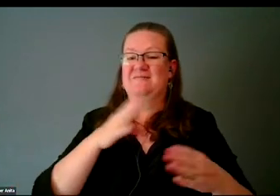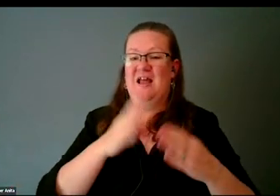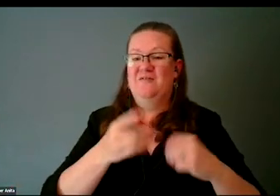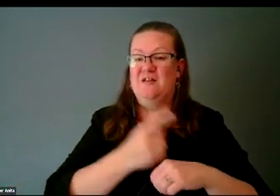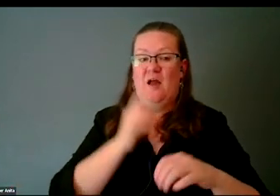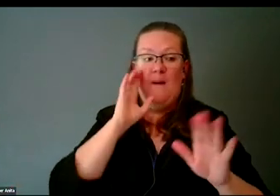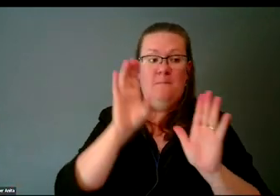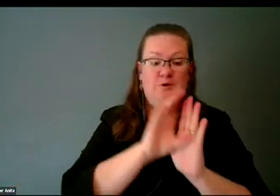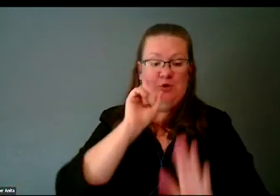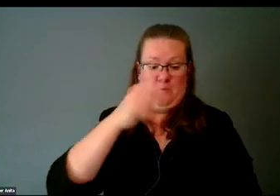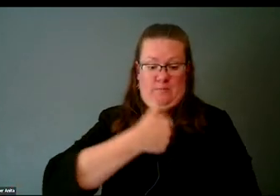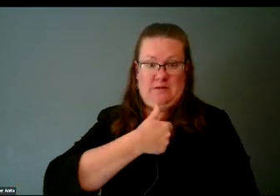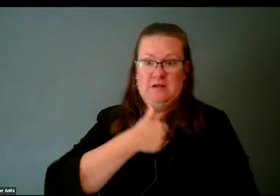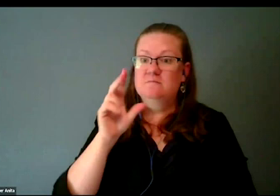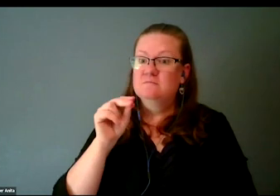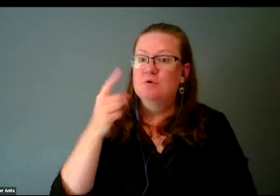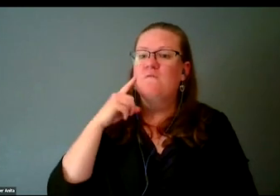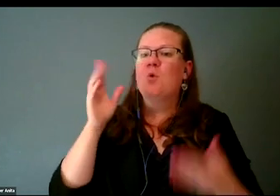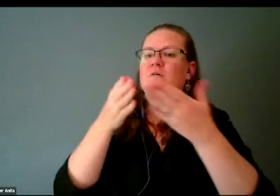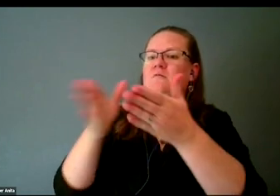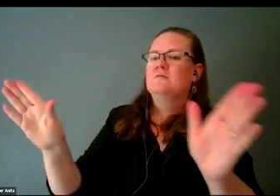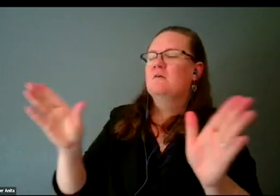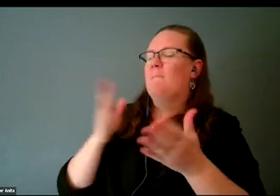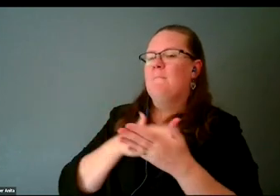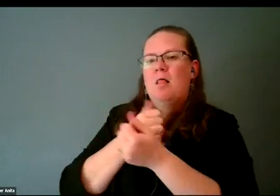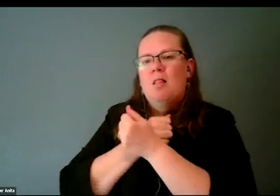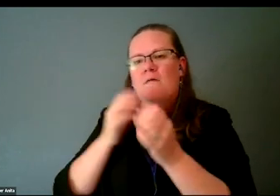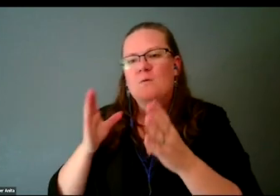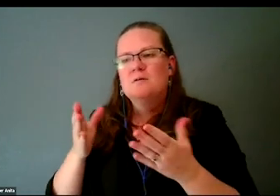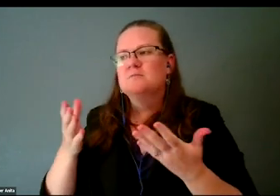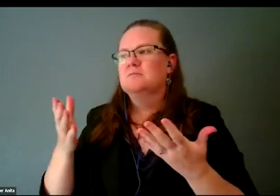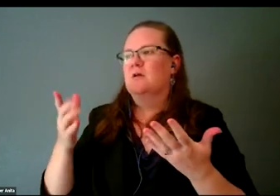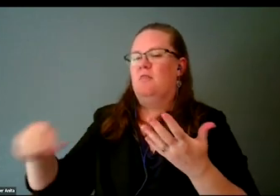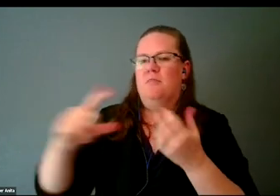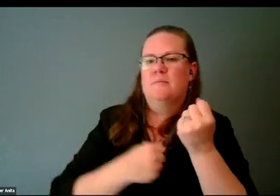They're for the people who love me. They're for the people who support me. They're for the people who are watching me